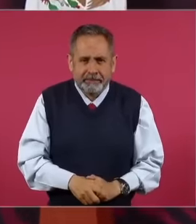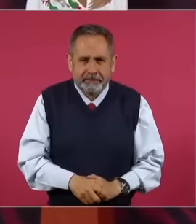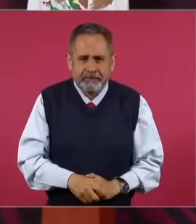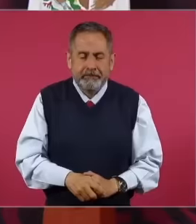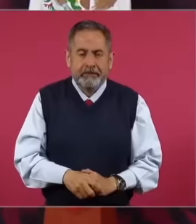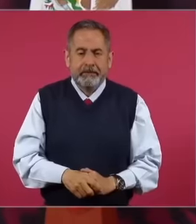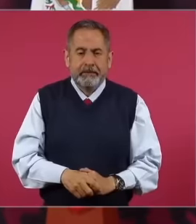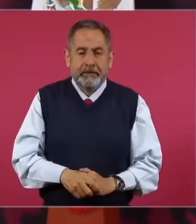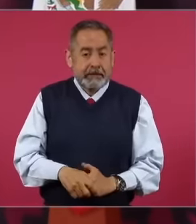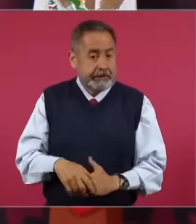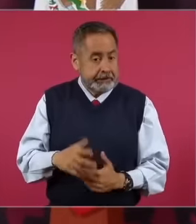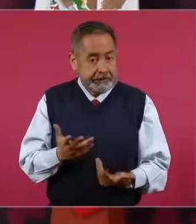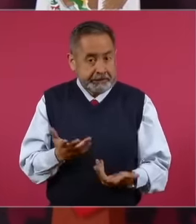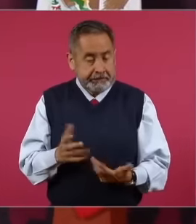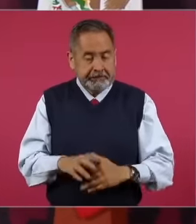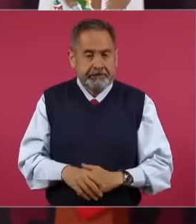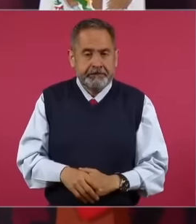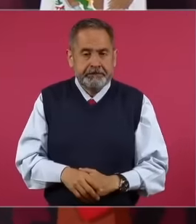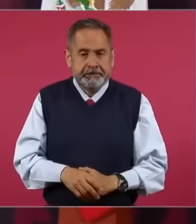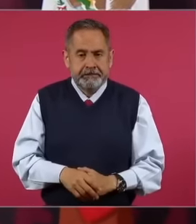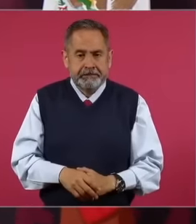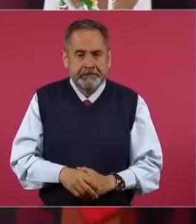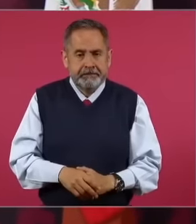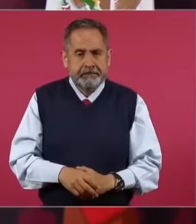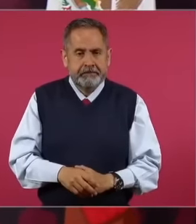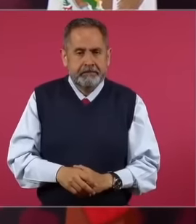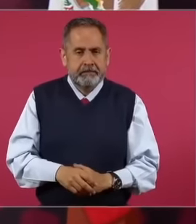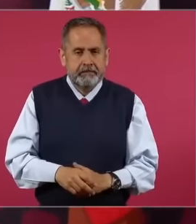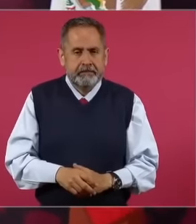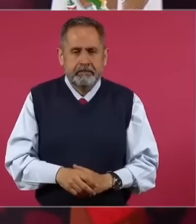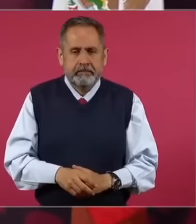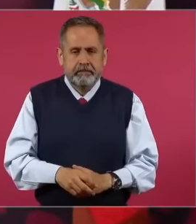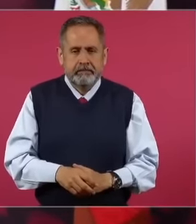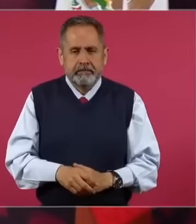so there is a lot left to